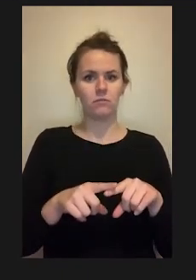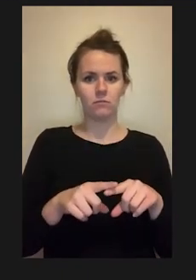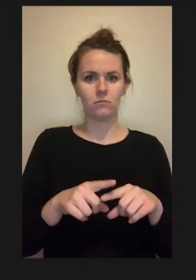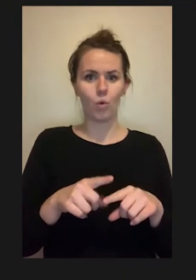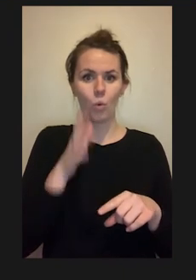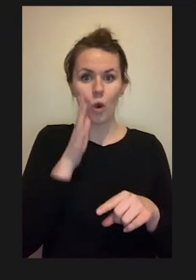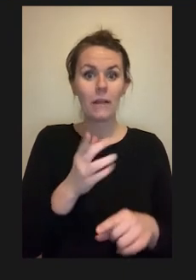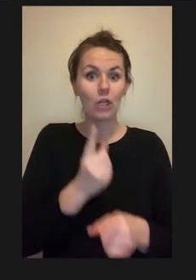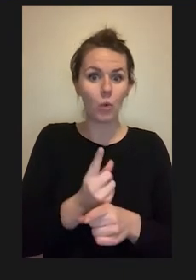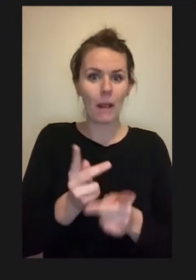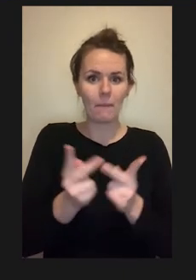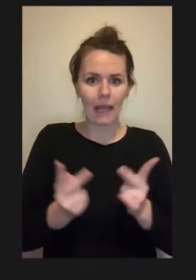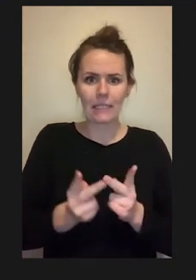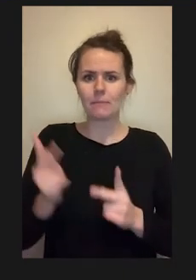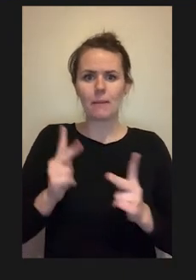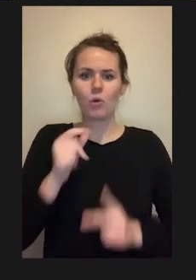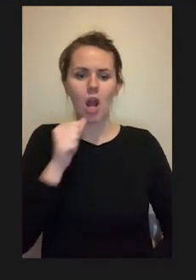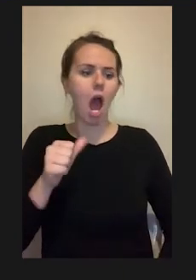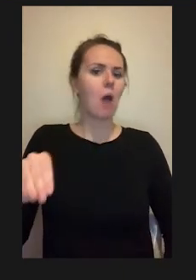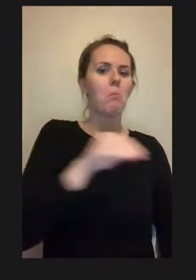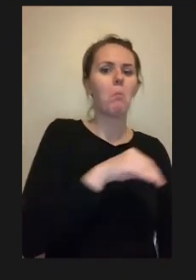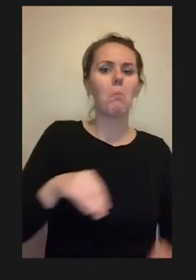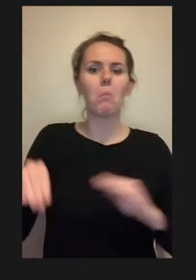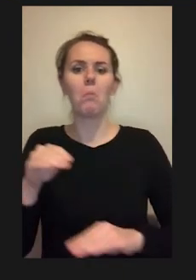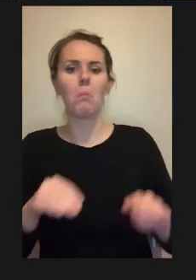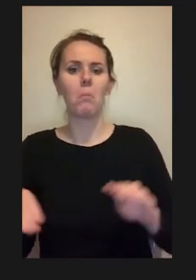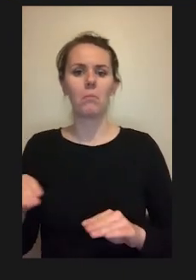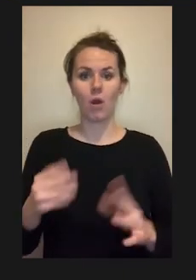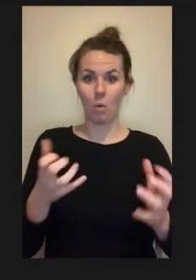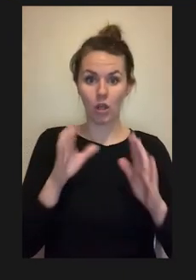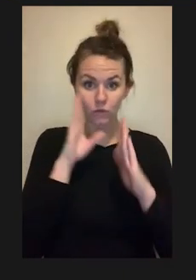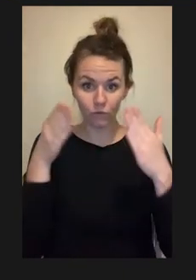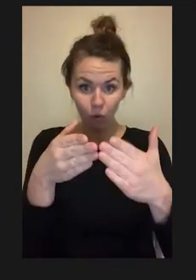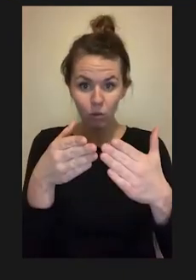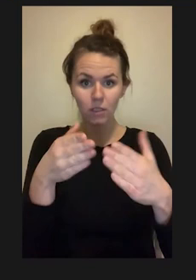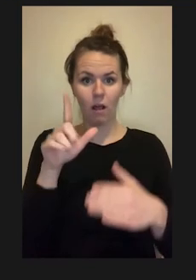that they're not going to move, that they're not going to change, so they can focus on the lab